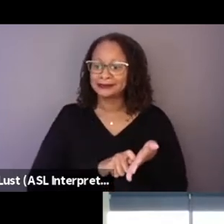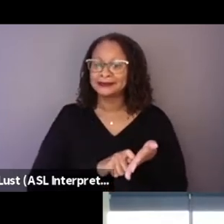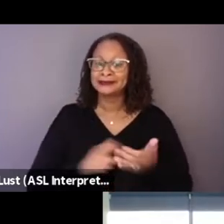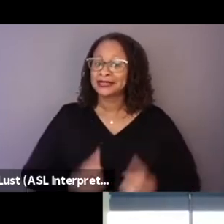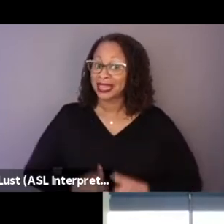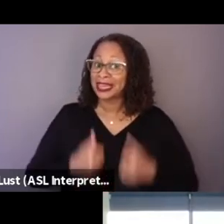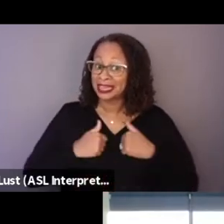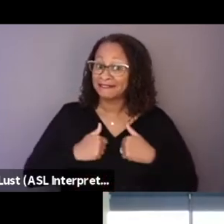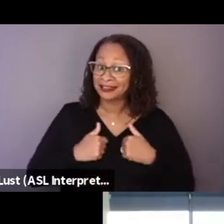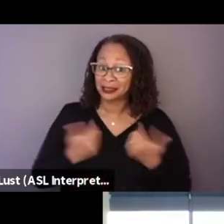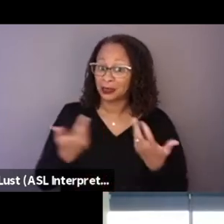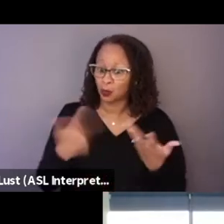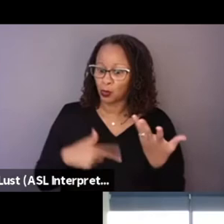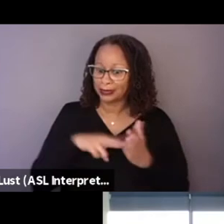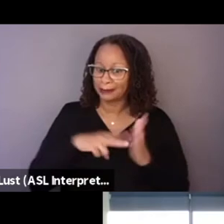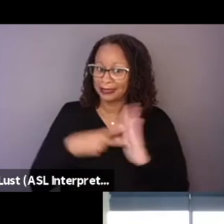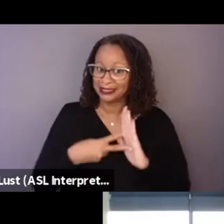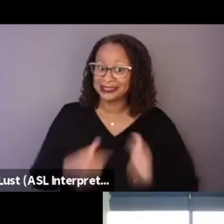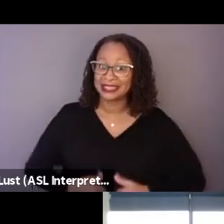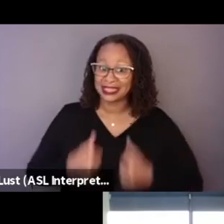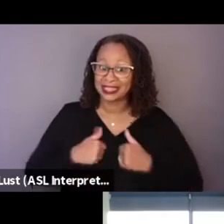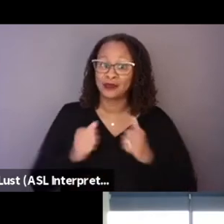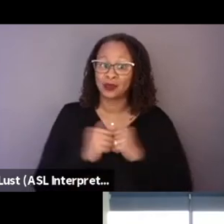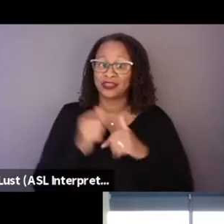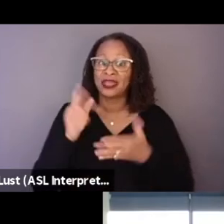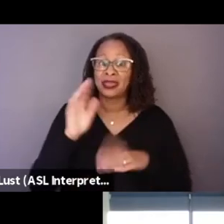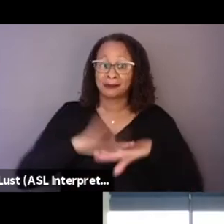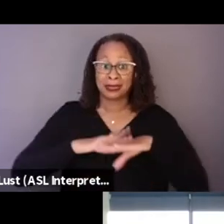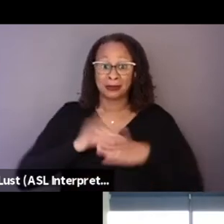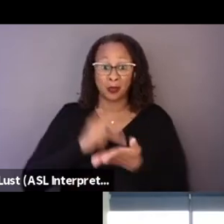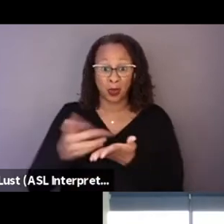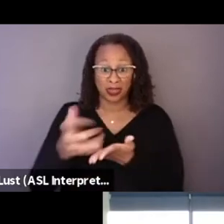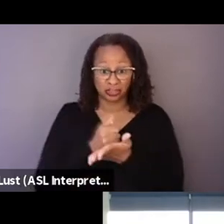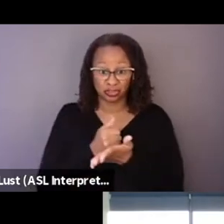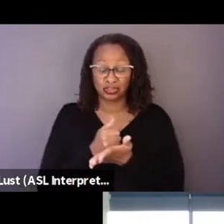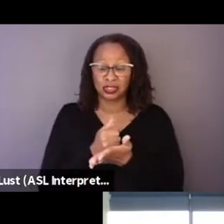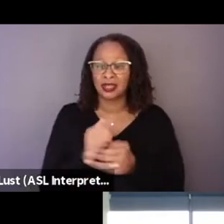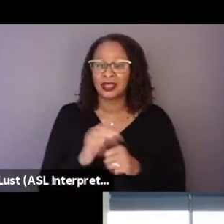what it takes to live with minimum wage and the amount of what things you could buy,